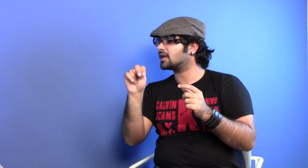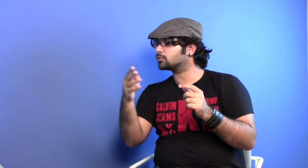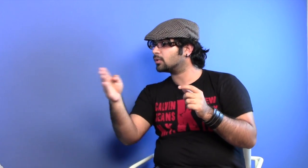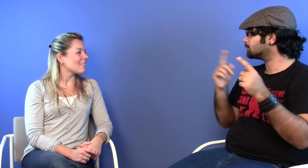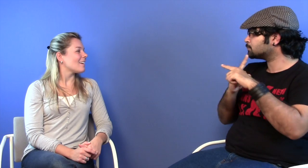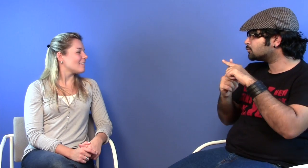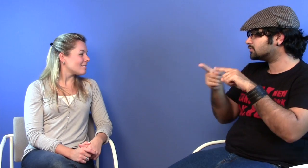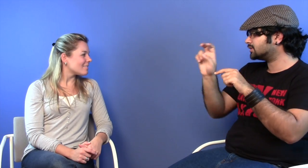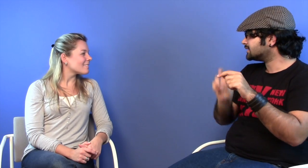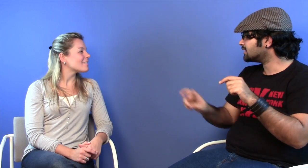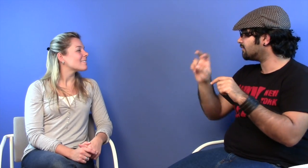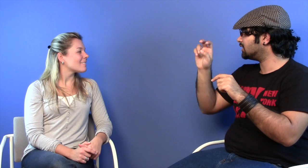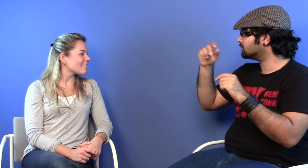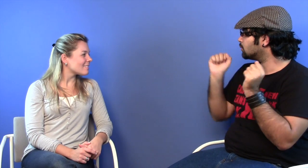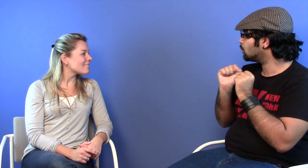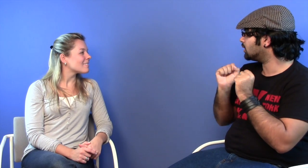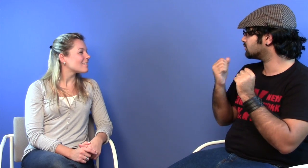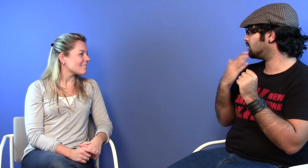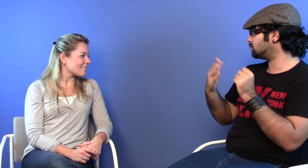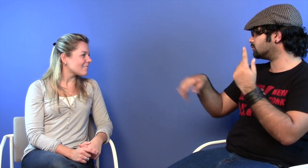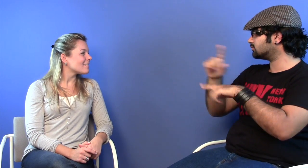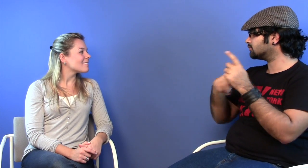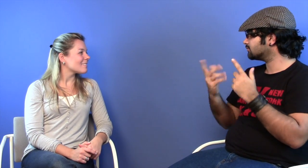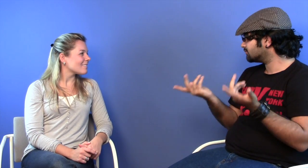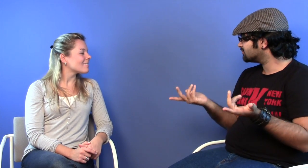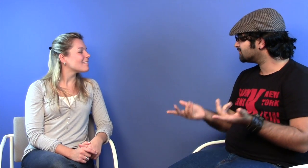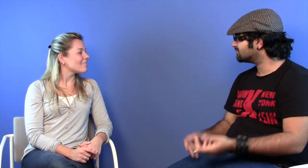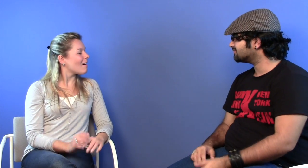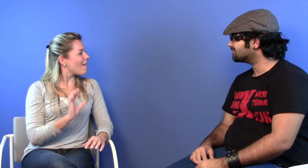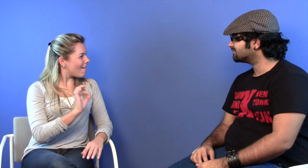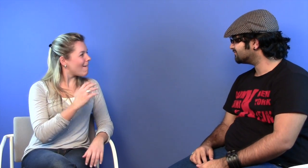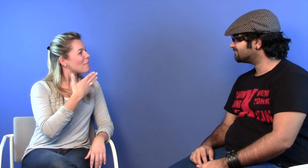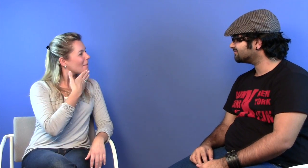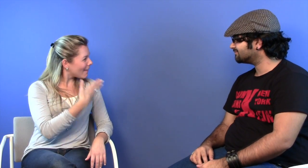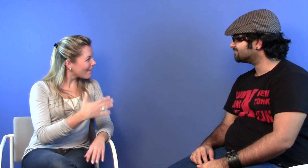In January it is the best for traveling as the climate is much cooler.